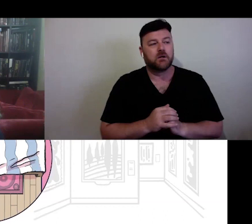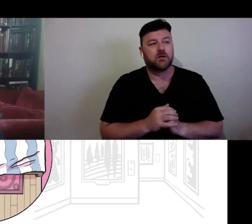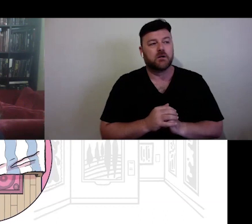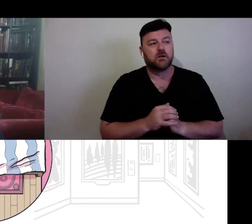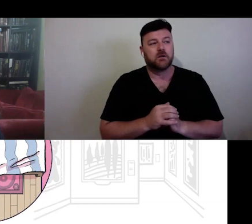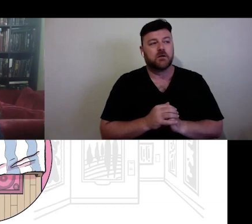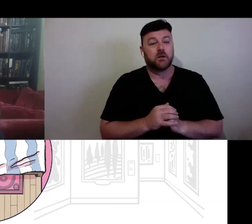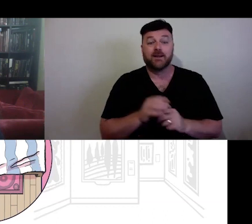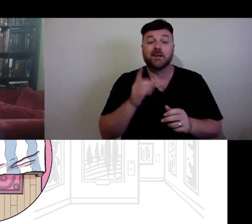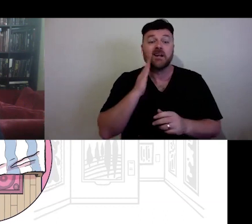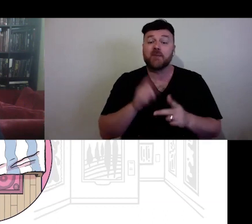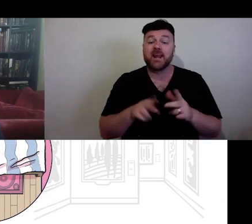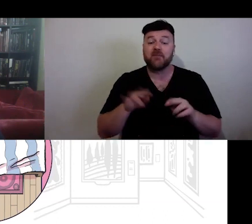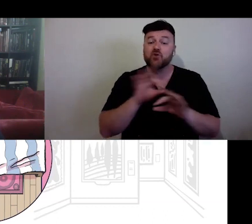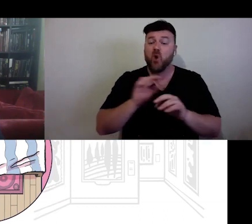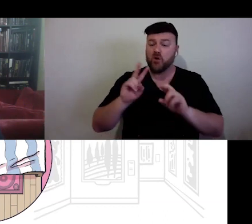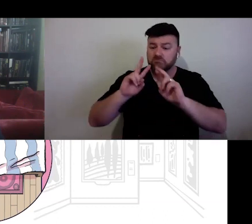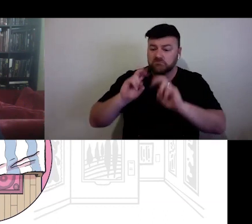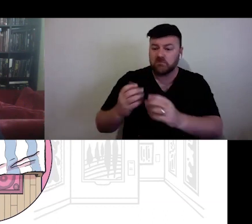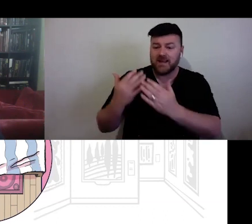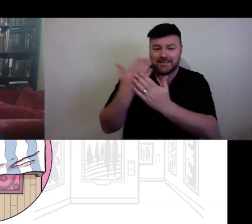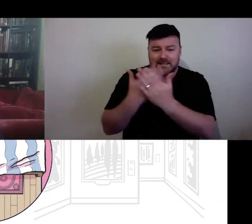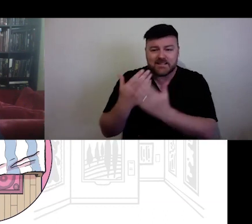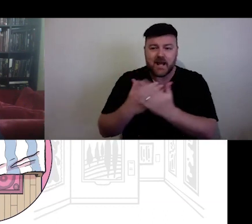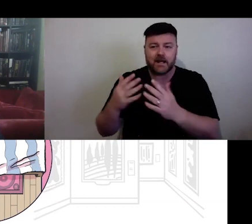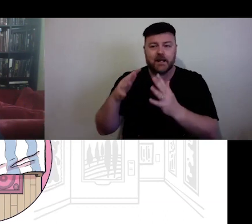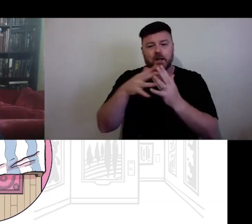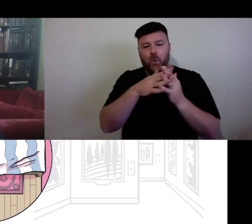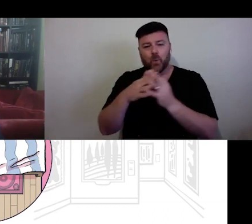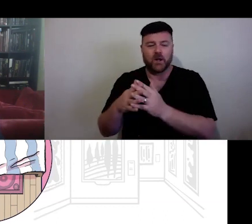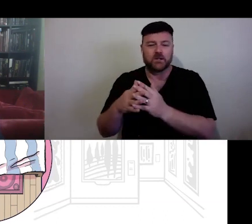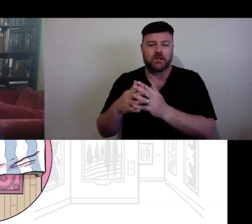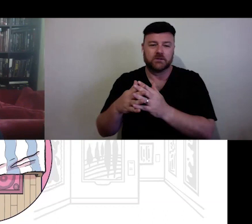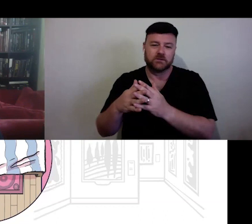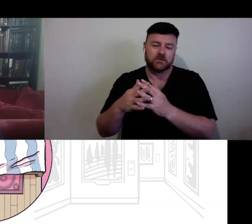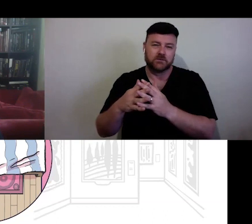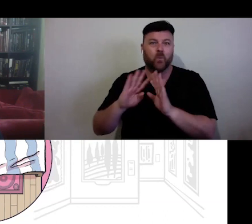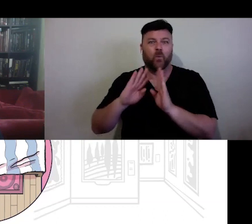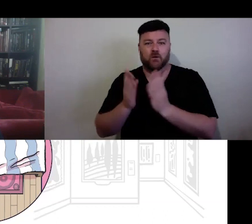One of these is how we construct ways of being together.